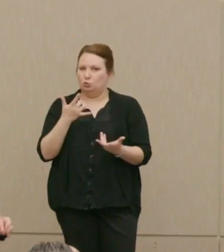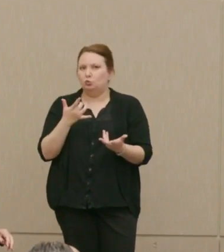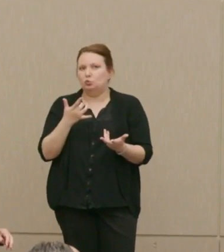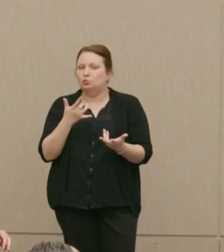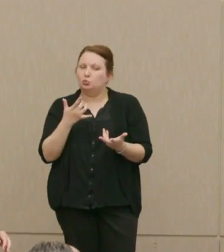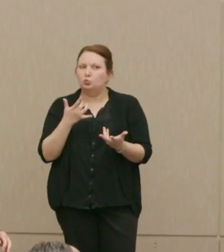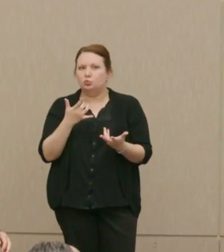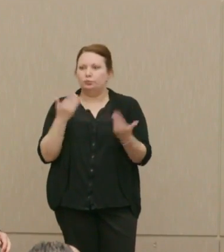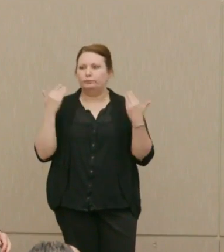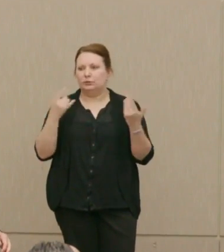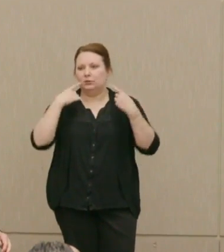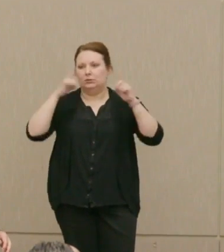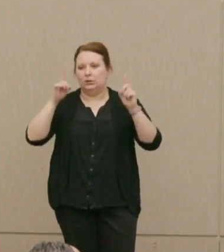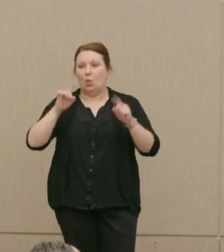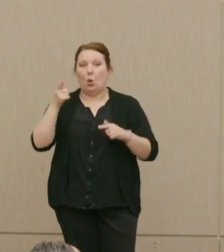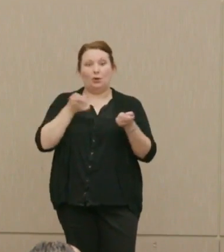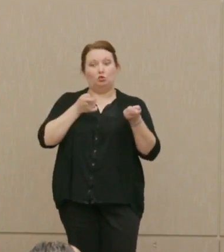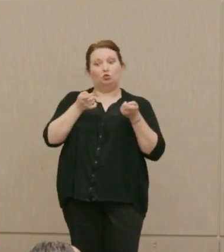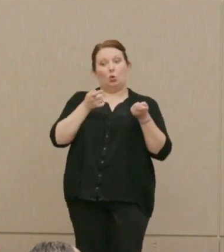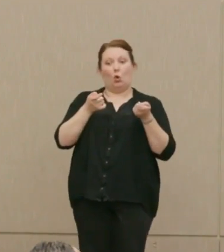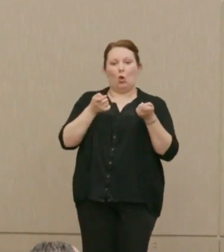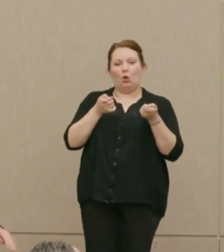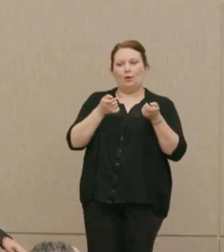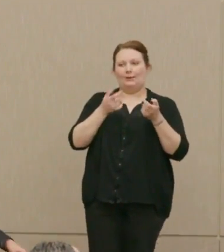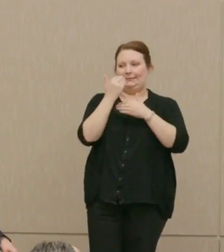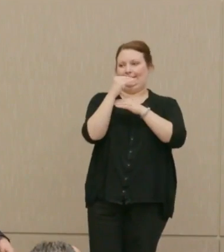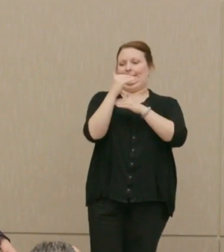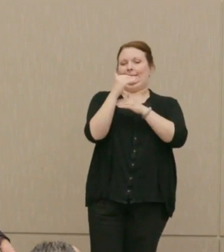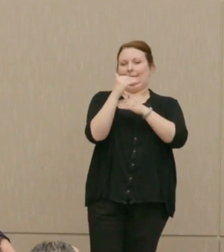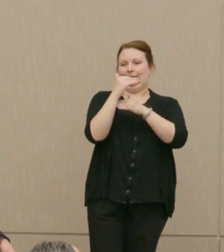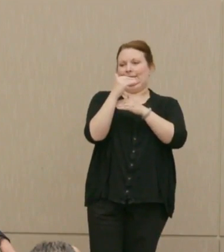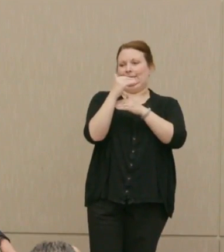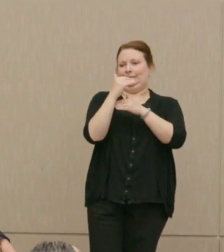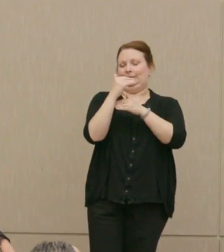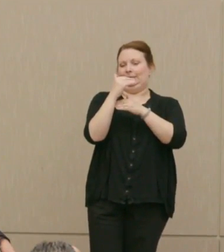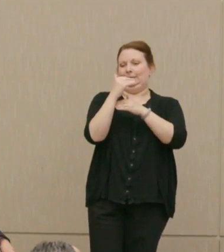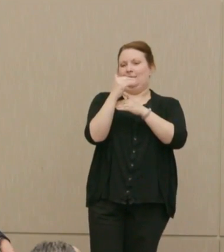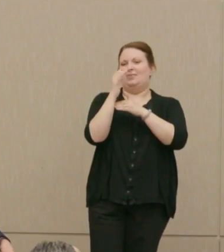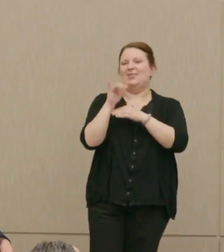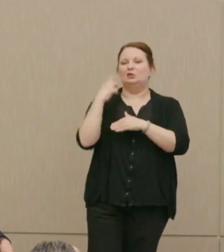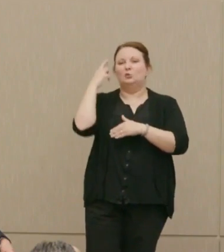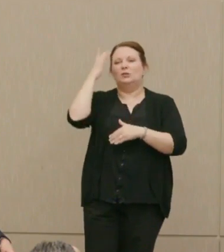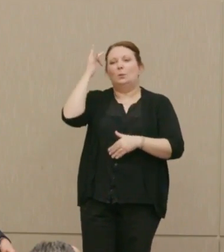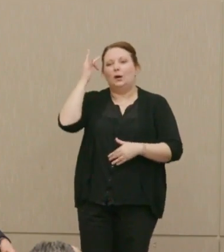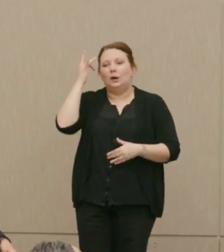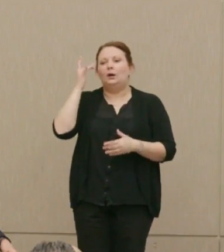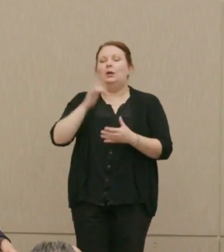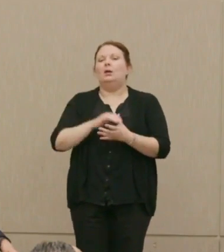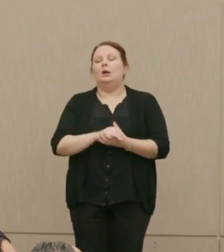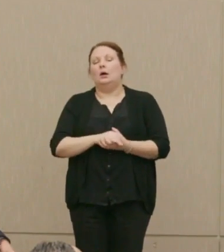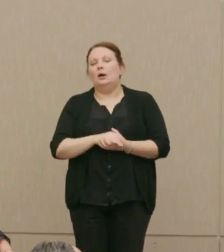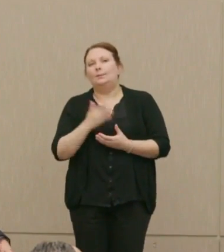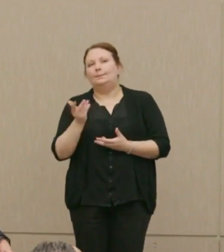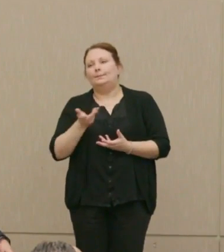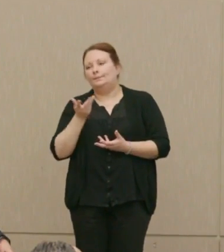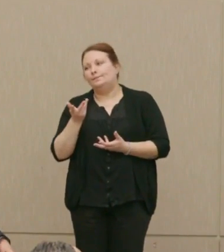In other words, you only control these things up to a point, and that's why it, and by the